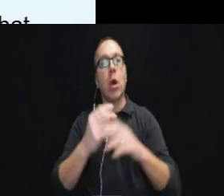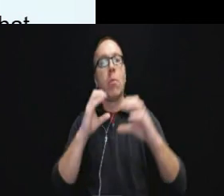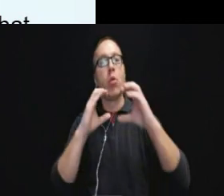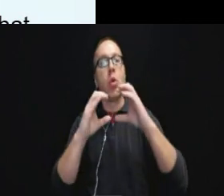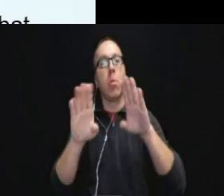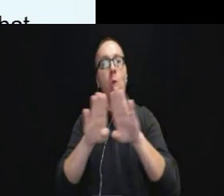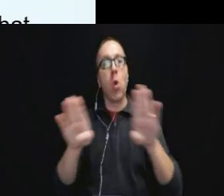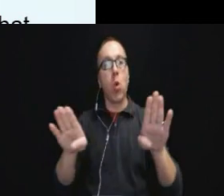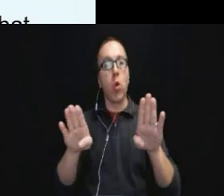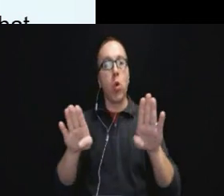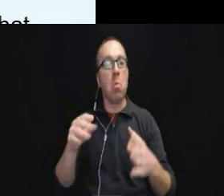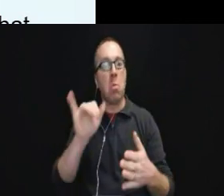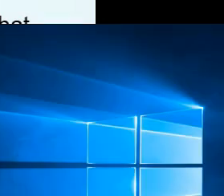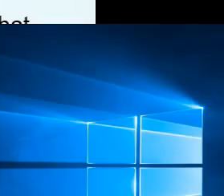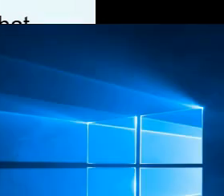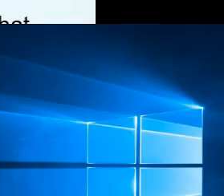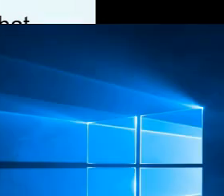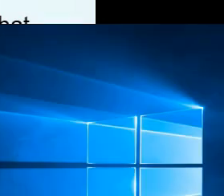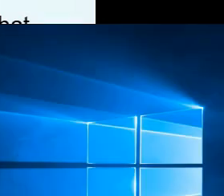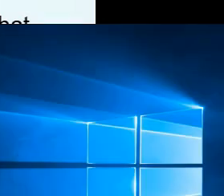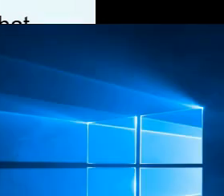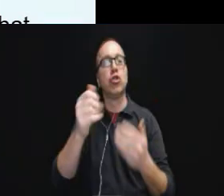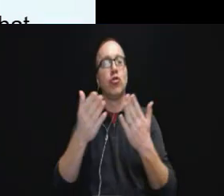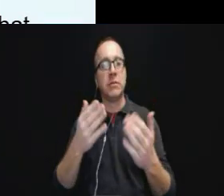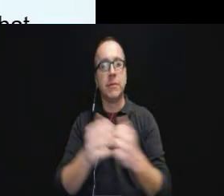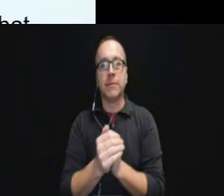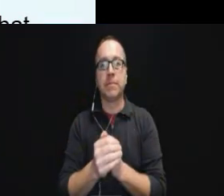Those are auxiliary aids and services.